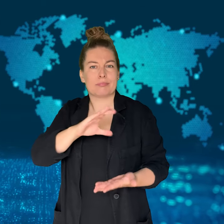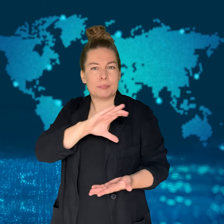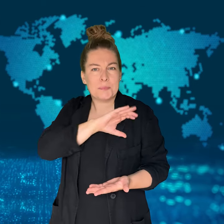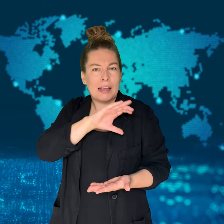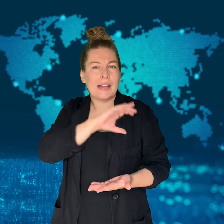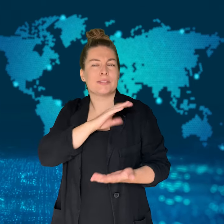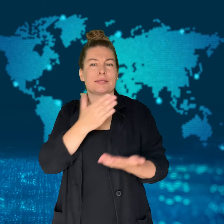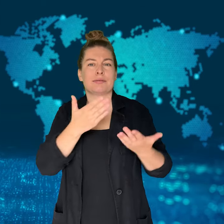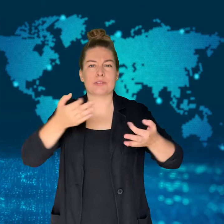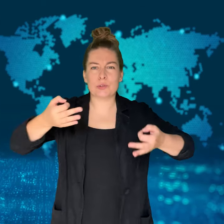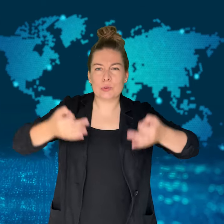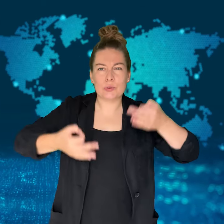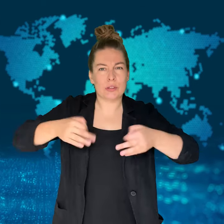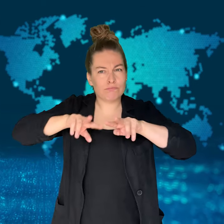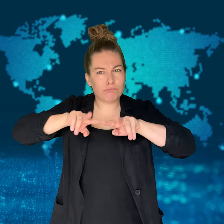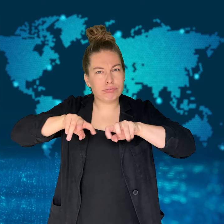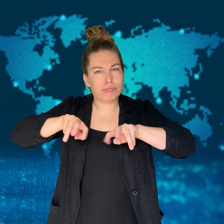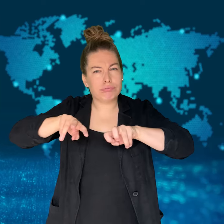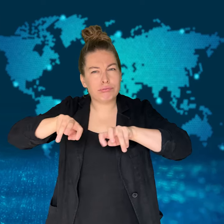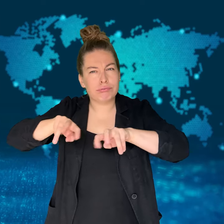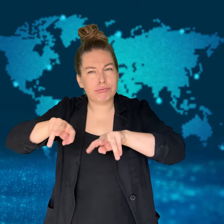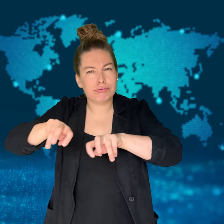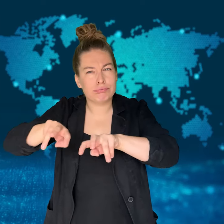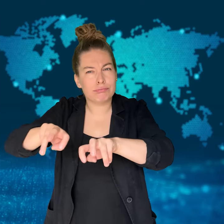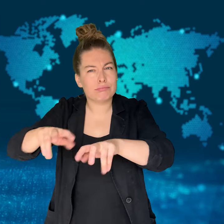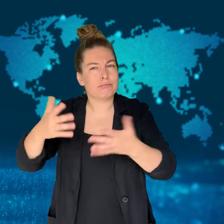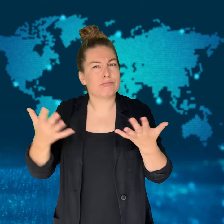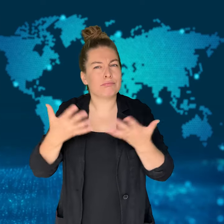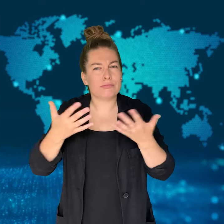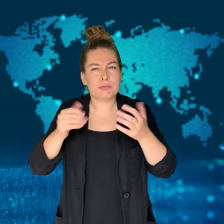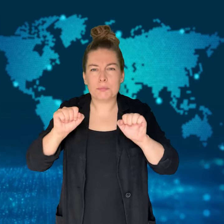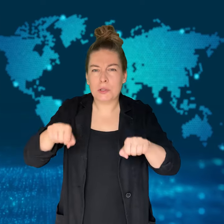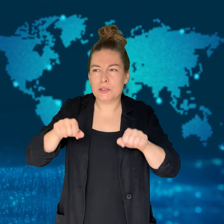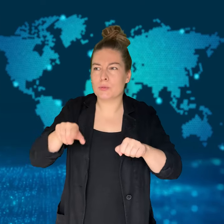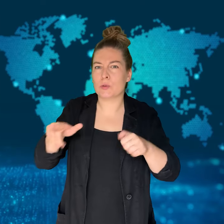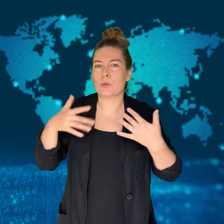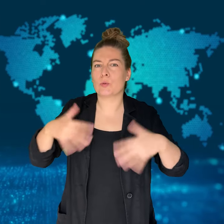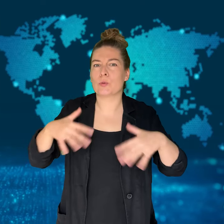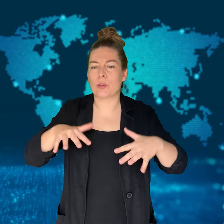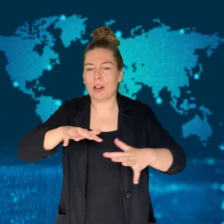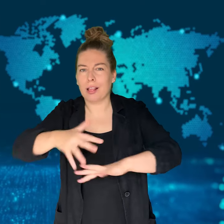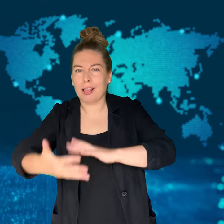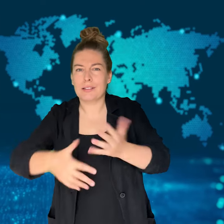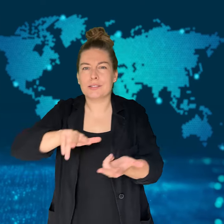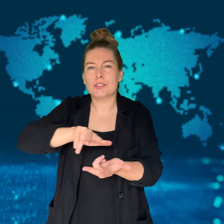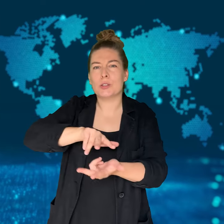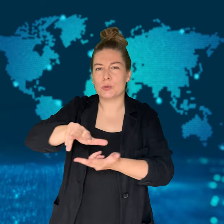aggravated sexual assault, aggravated indecent assault,